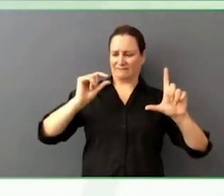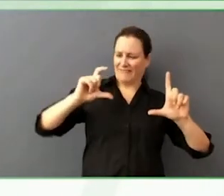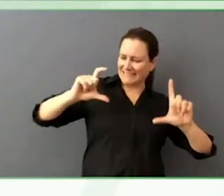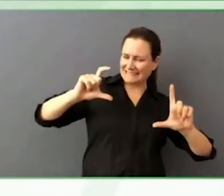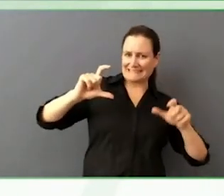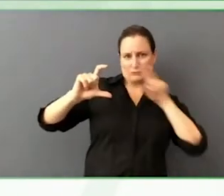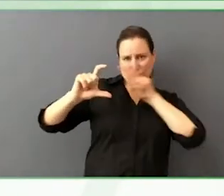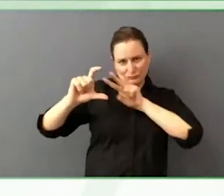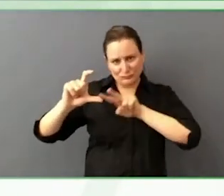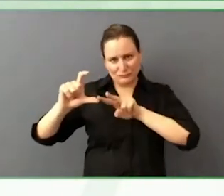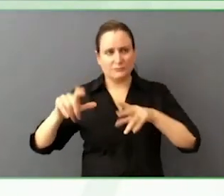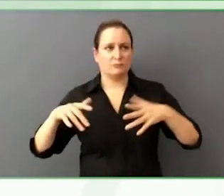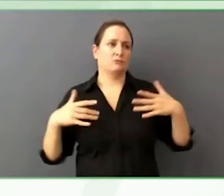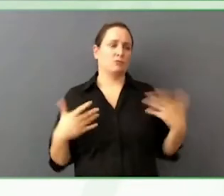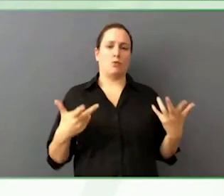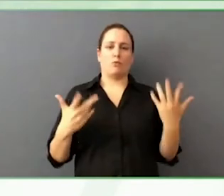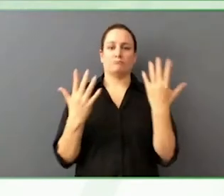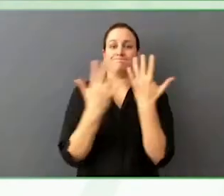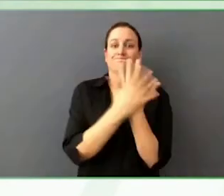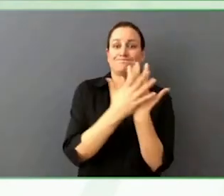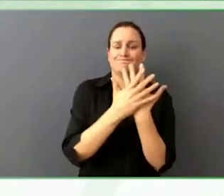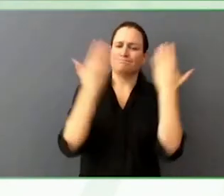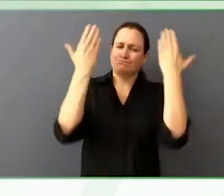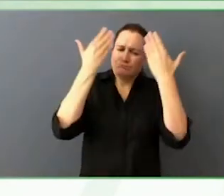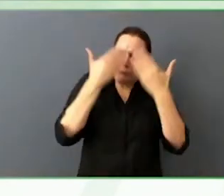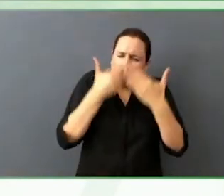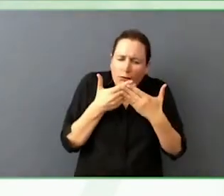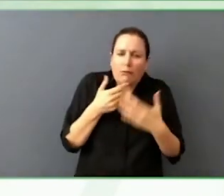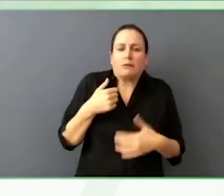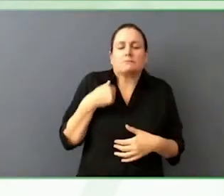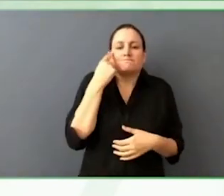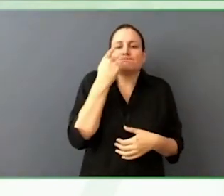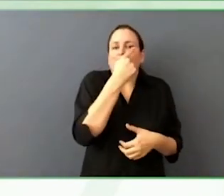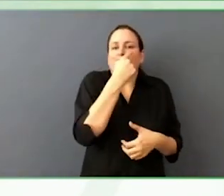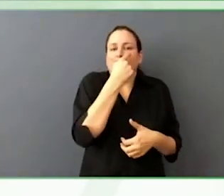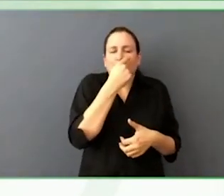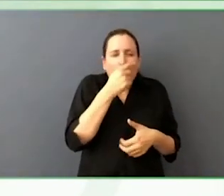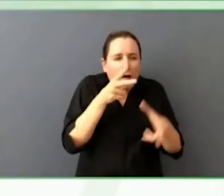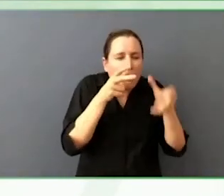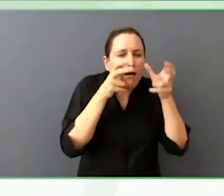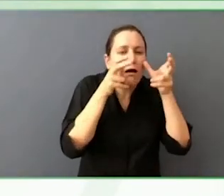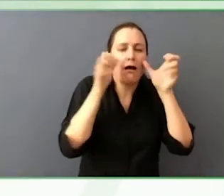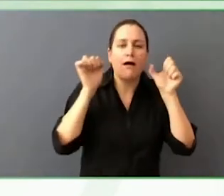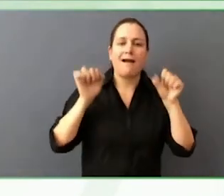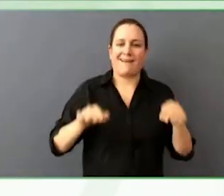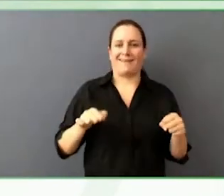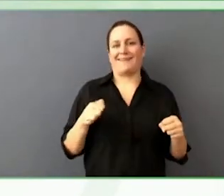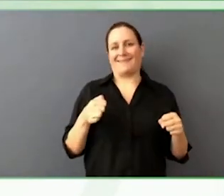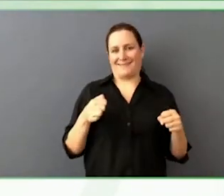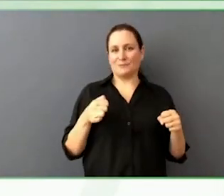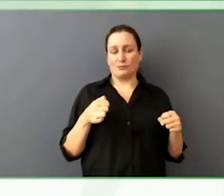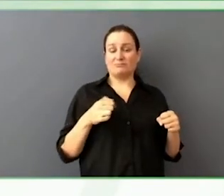mode, high colour contrast mode on their browser. That is something we are big on.